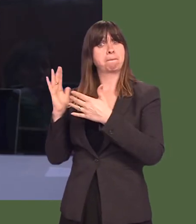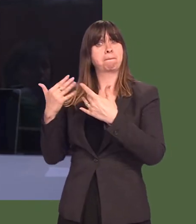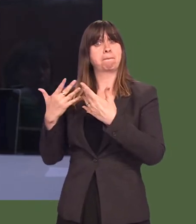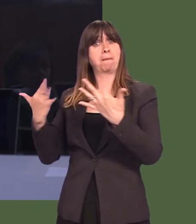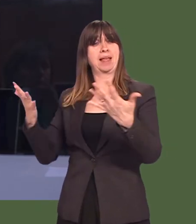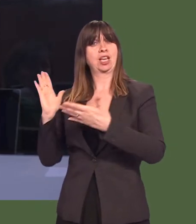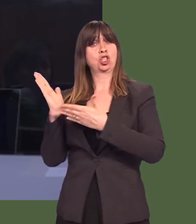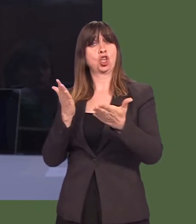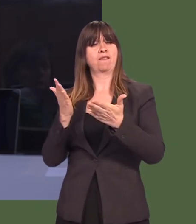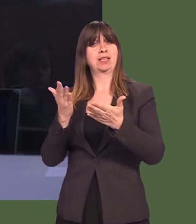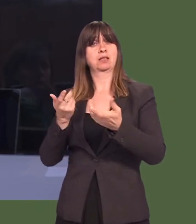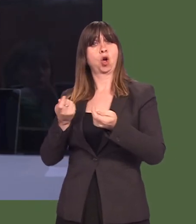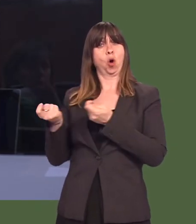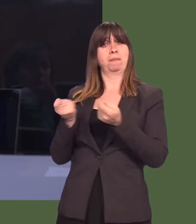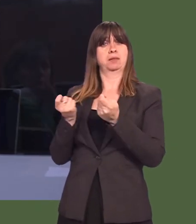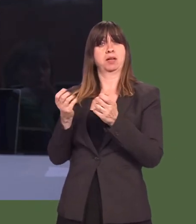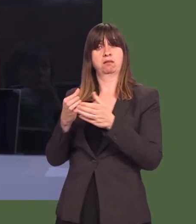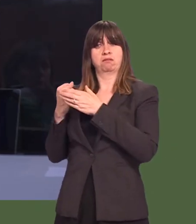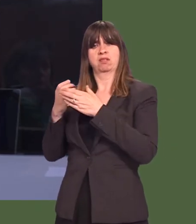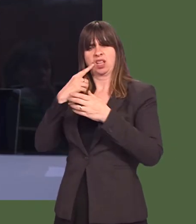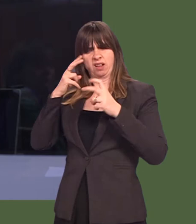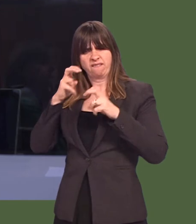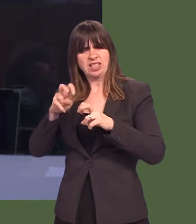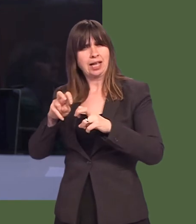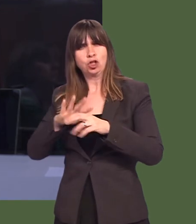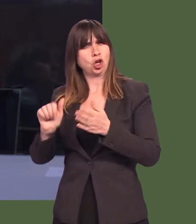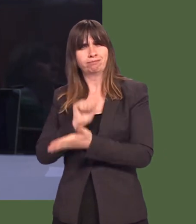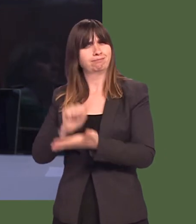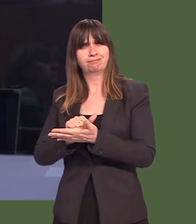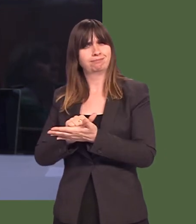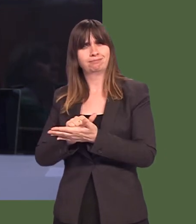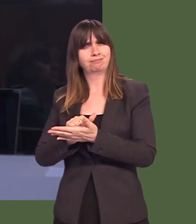services ombudsman has found that the investigation into Glynís death was flawed.